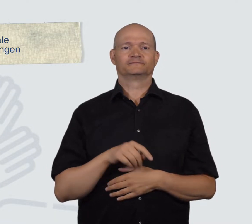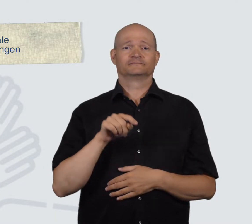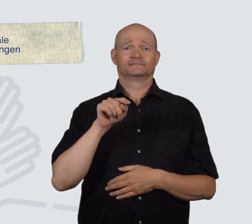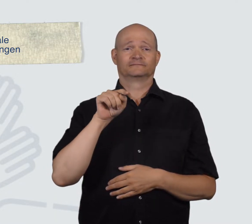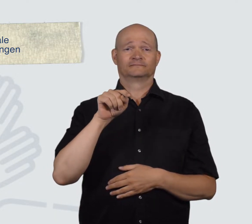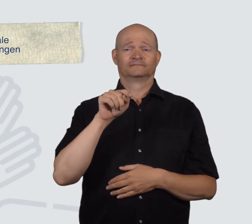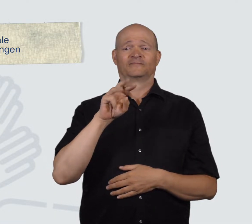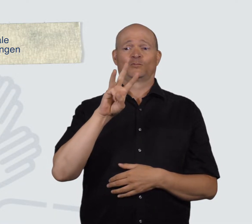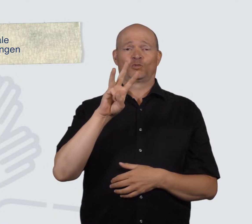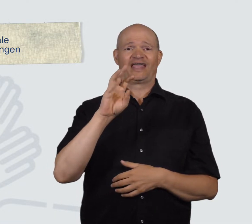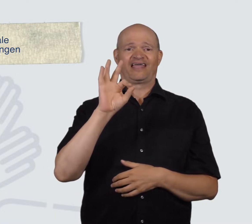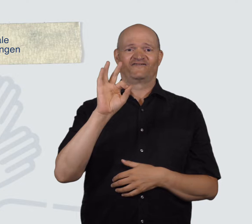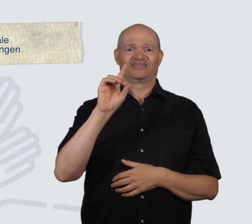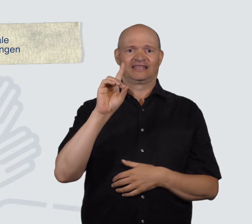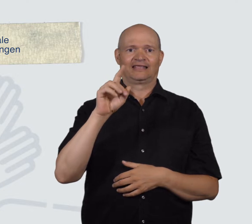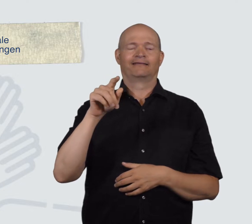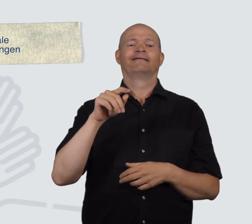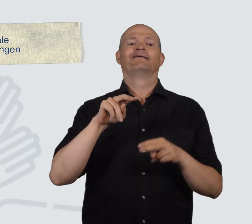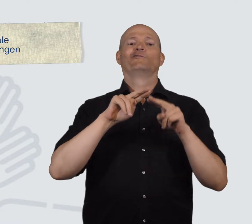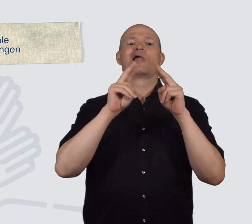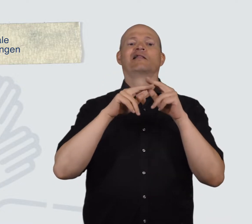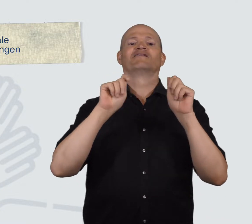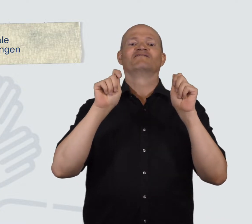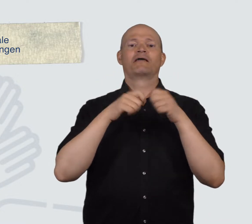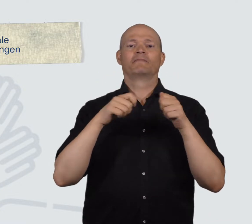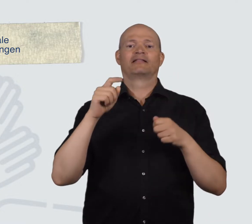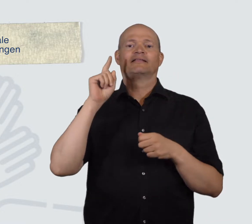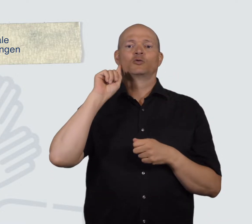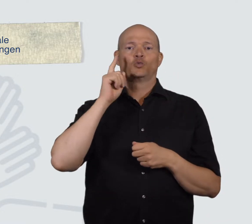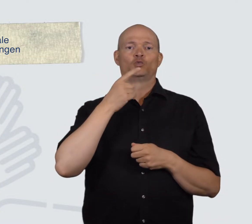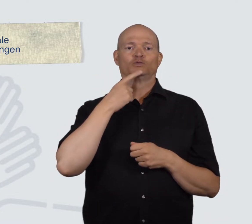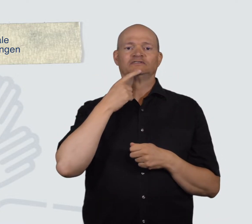The World Federation of the Deaf (WFD)